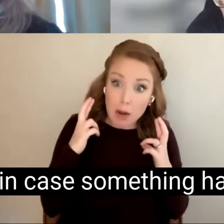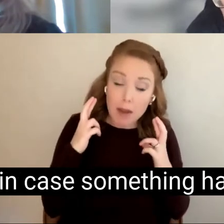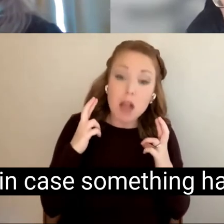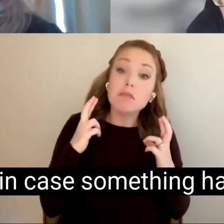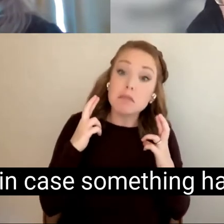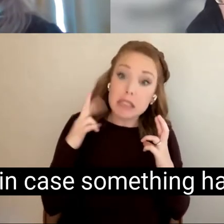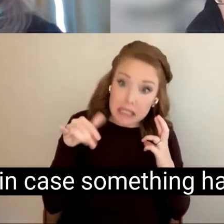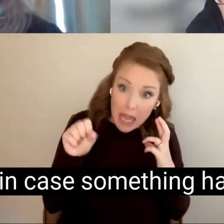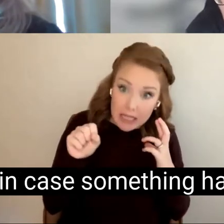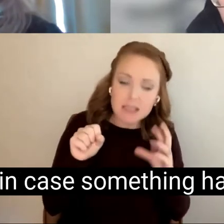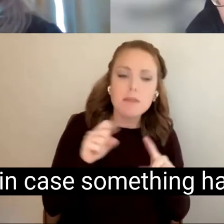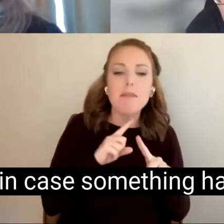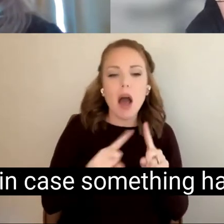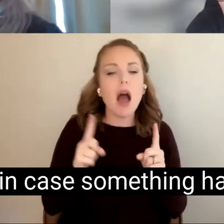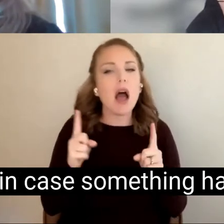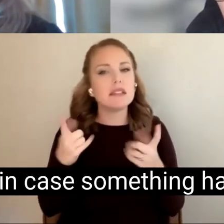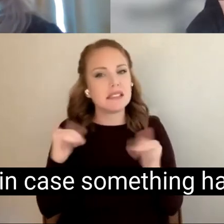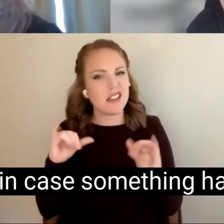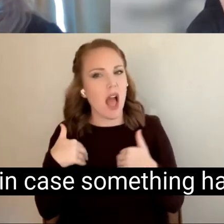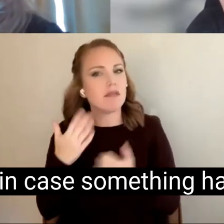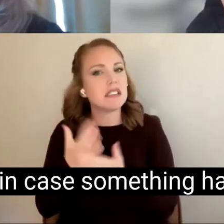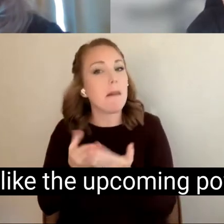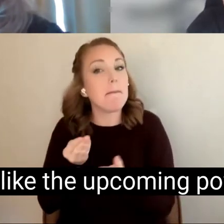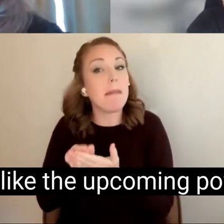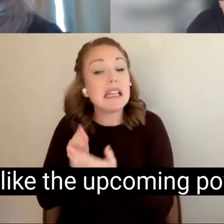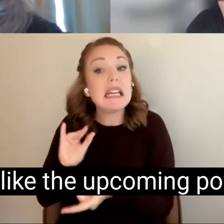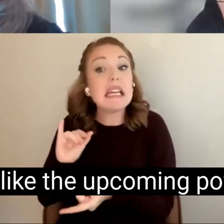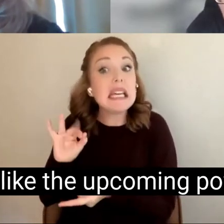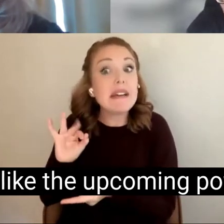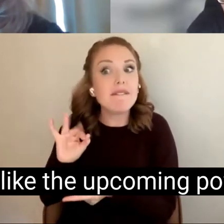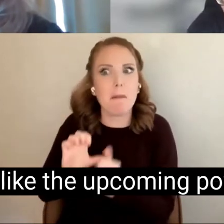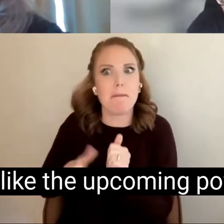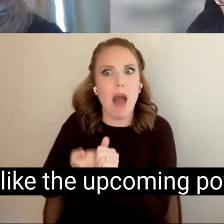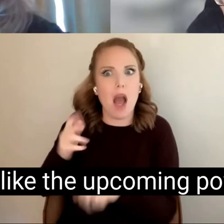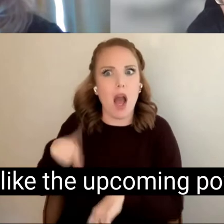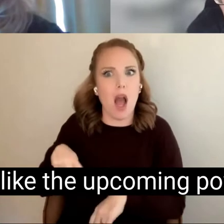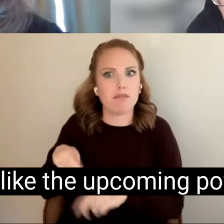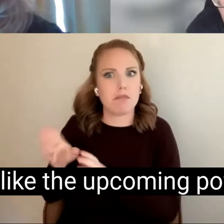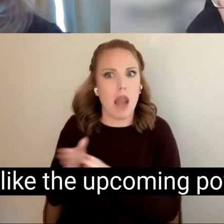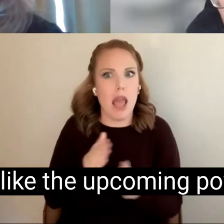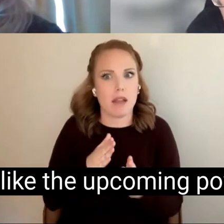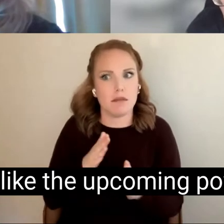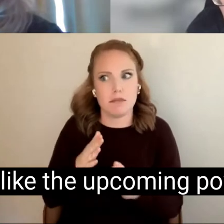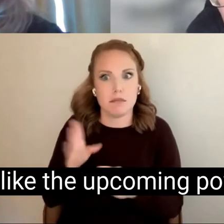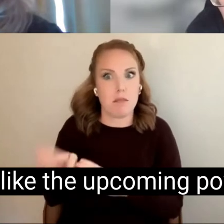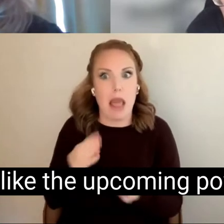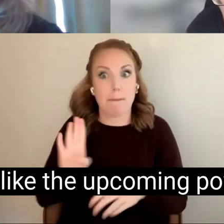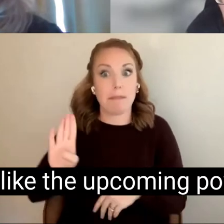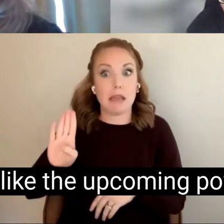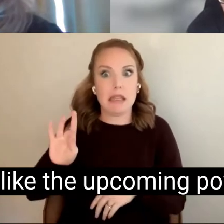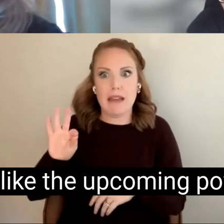as the just in case something happens, got a fun too like the upcoming power chair